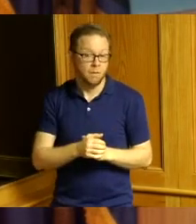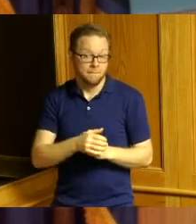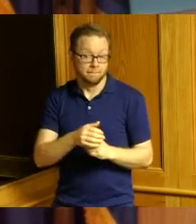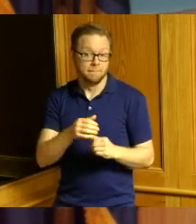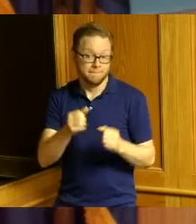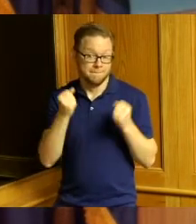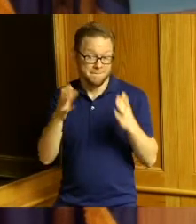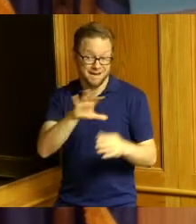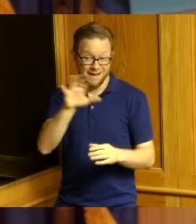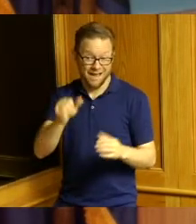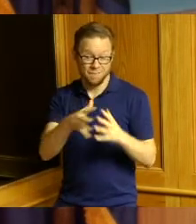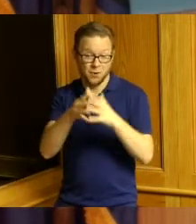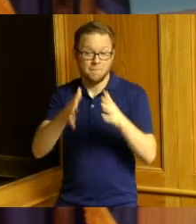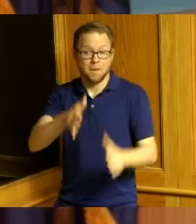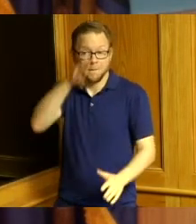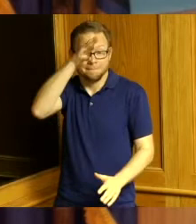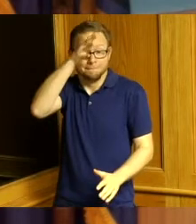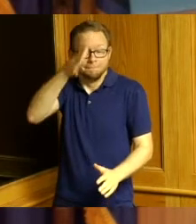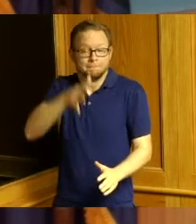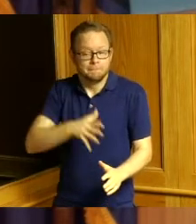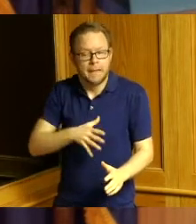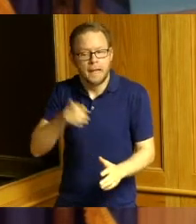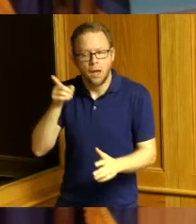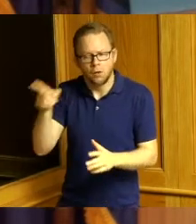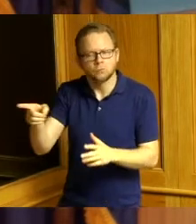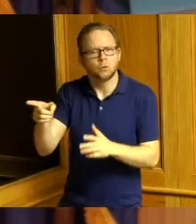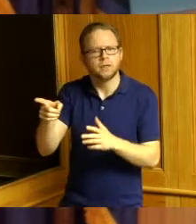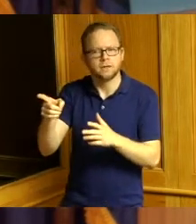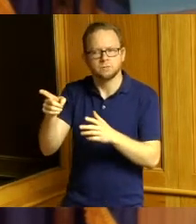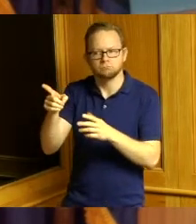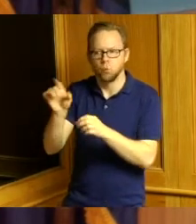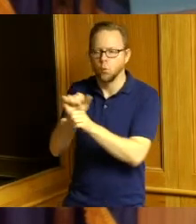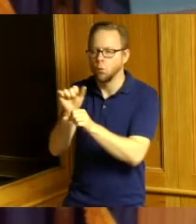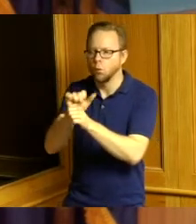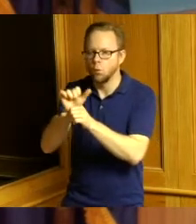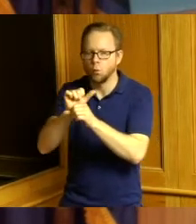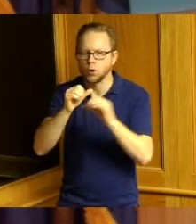work with fatherhood training African-American fathers which is critical to bring the family